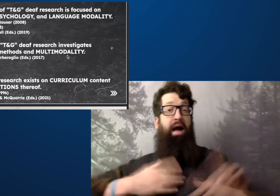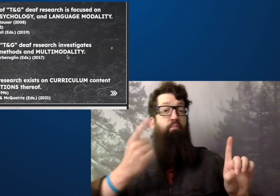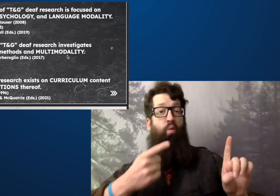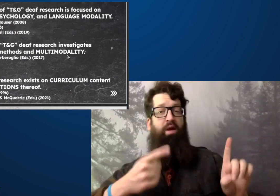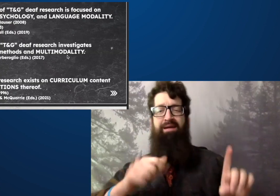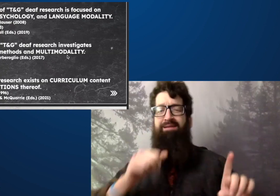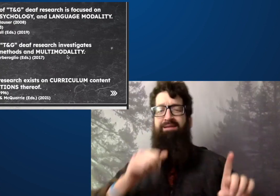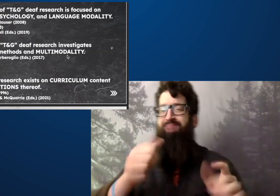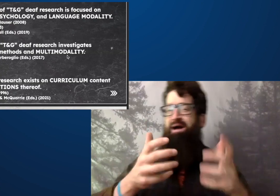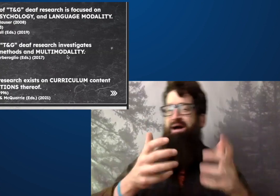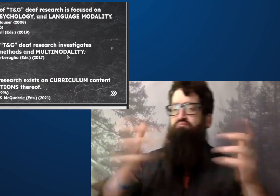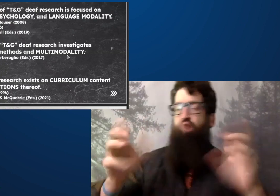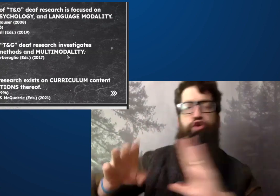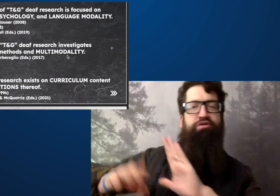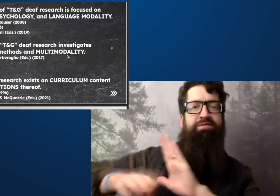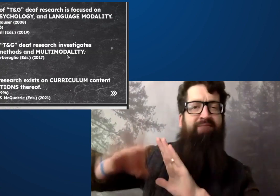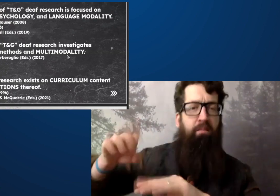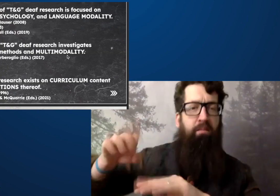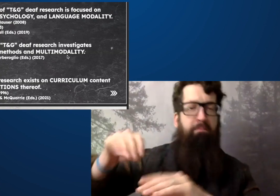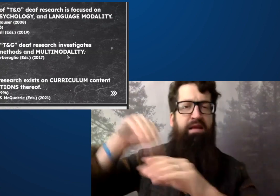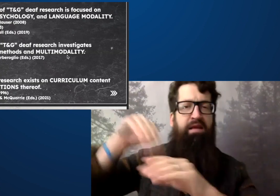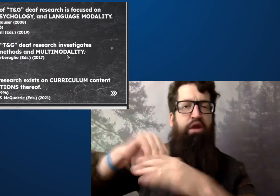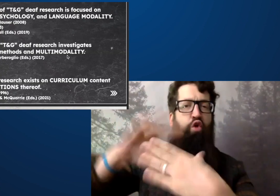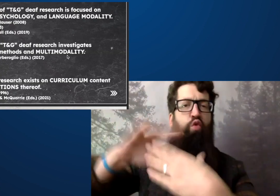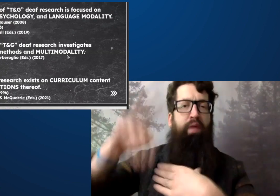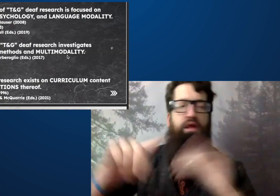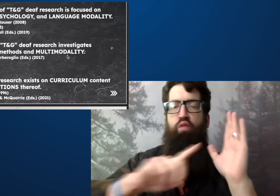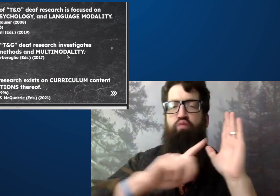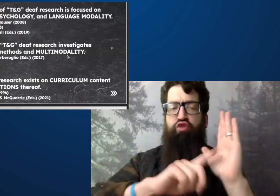Clearly there are some differences.